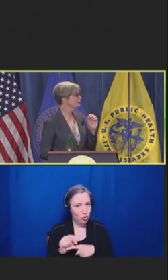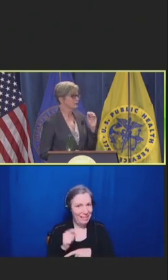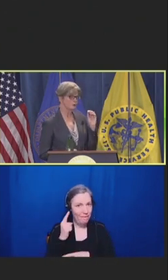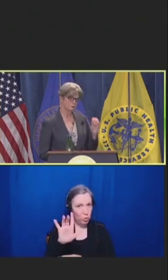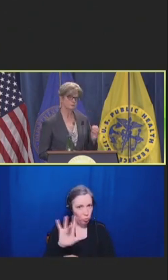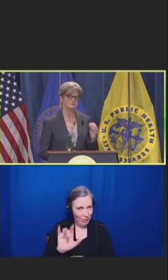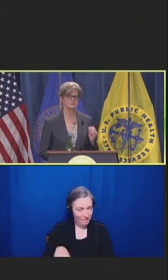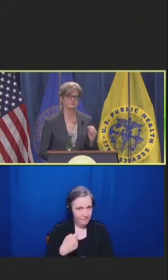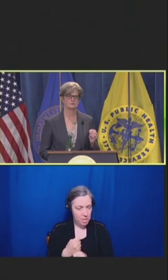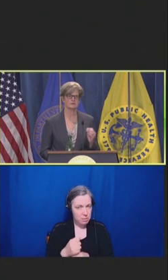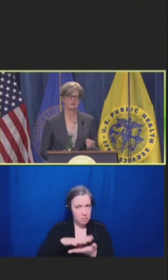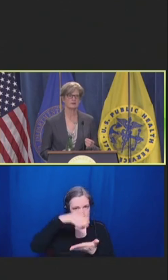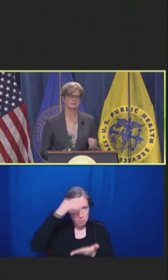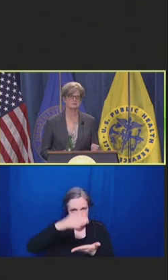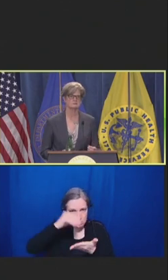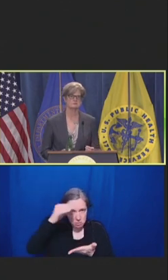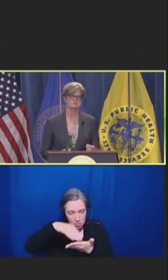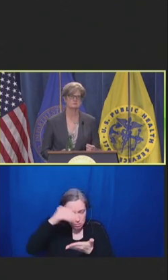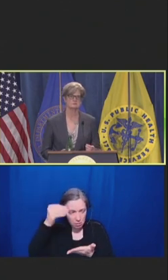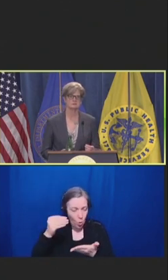gold standard of care is.